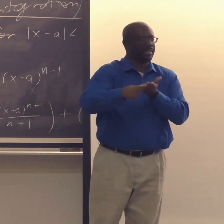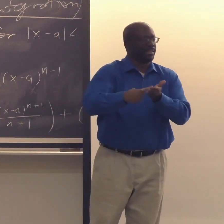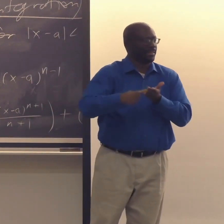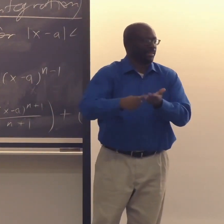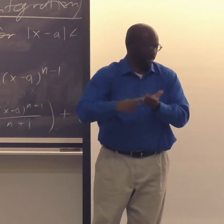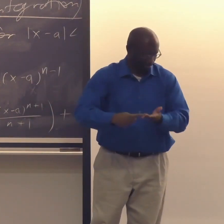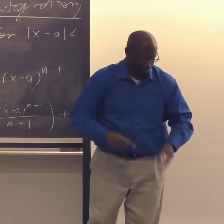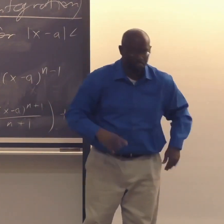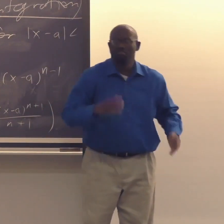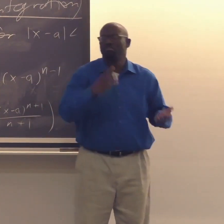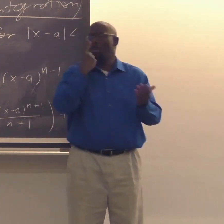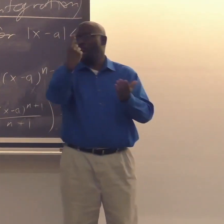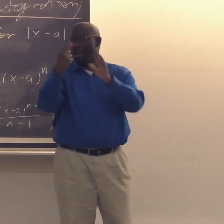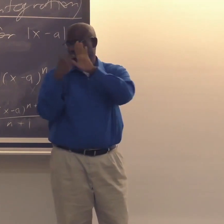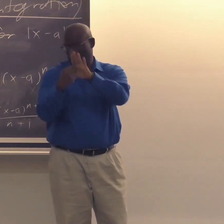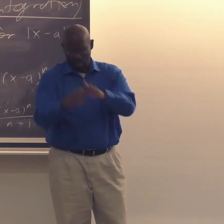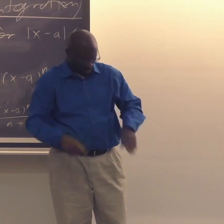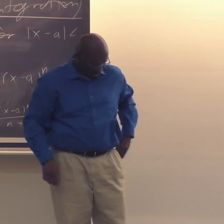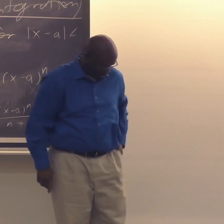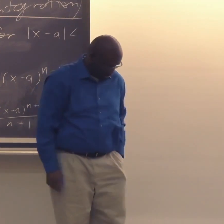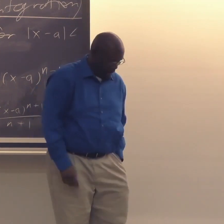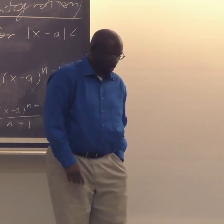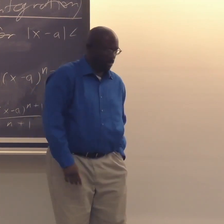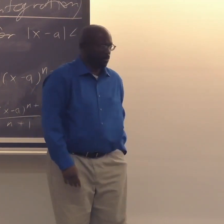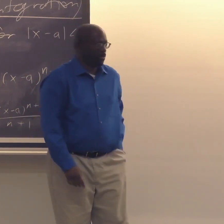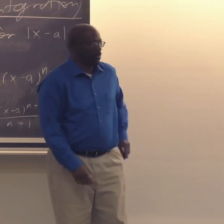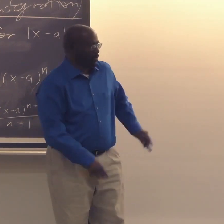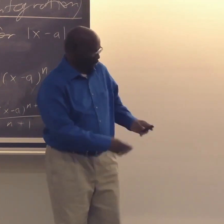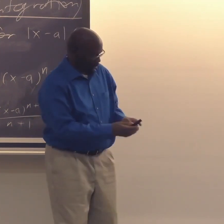And we're not really happy about why we're not having these conversations frequently.